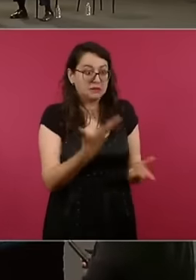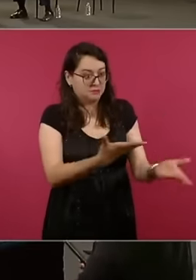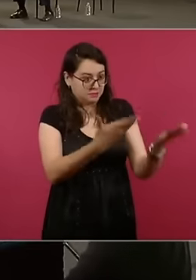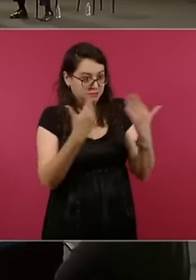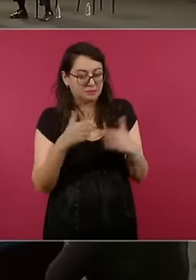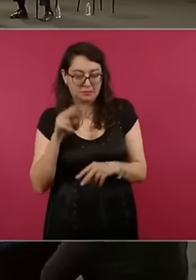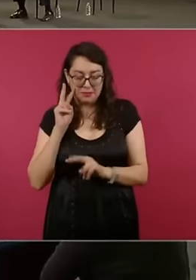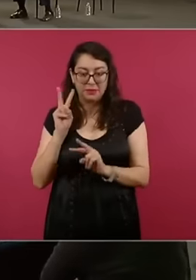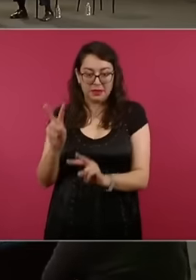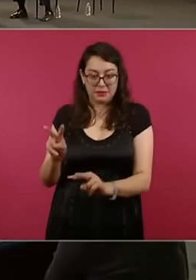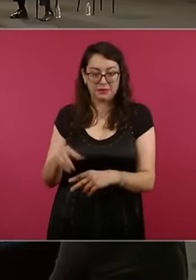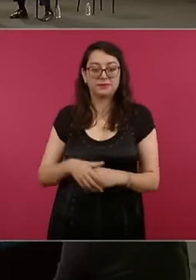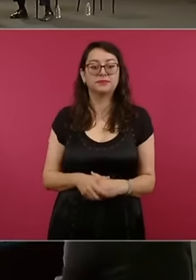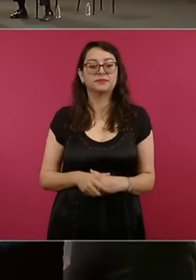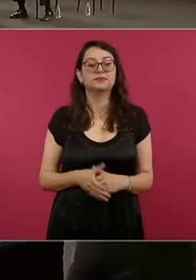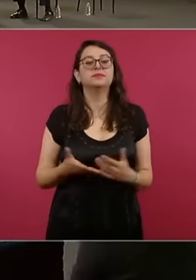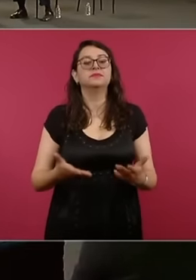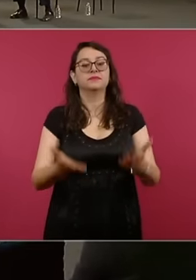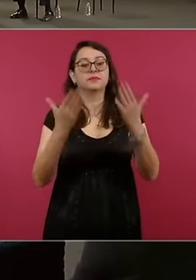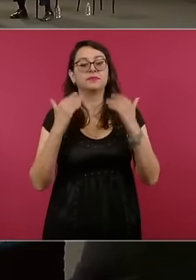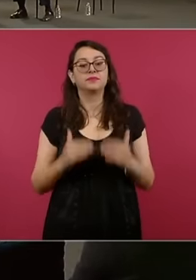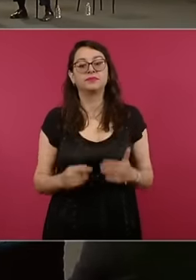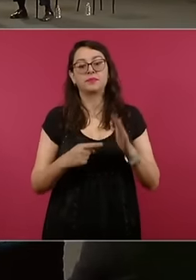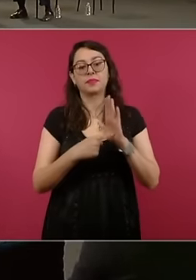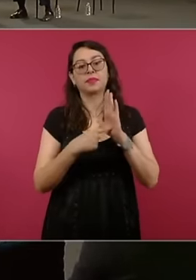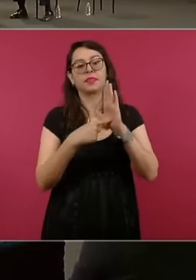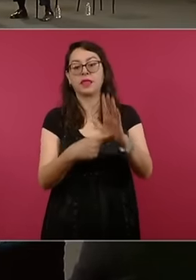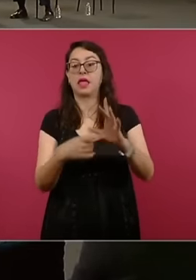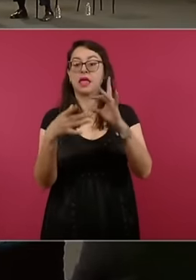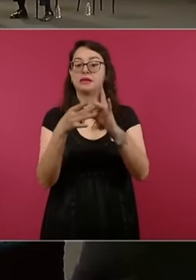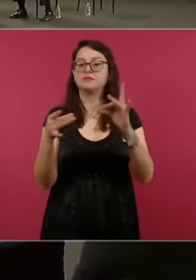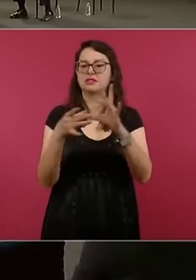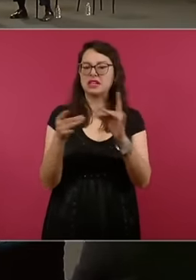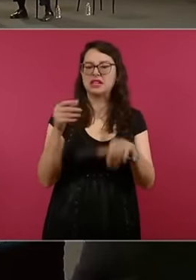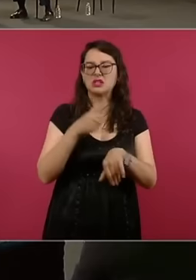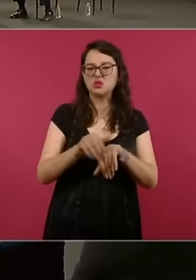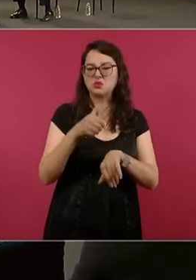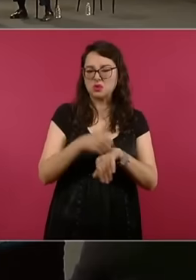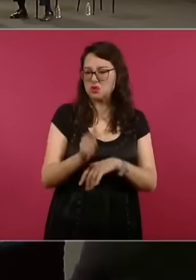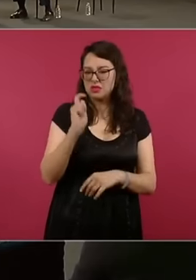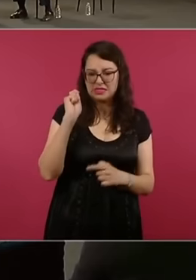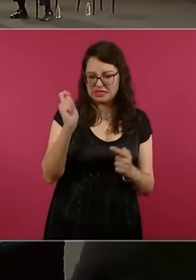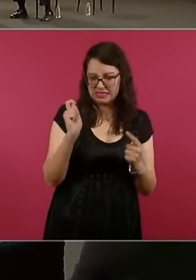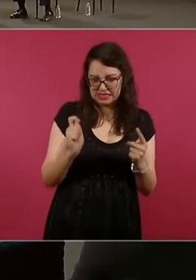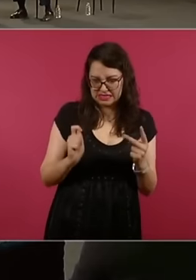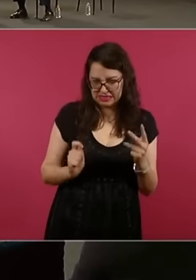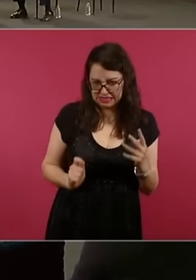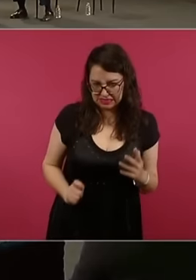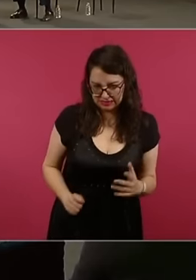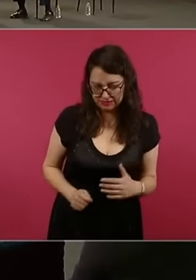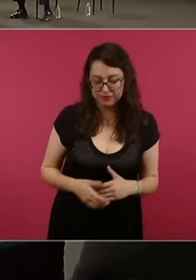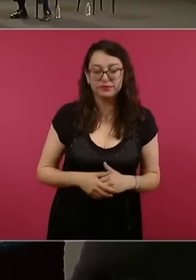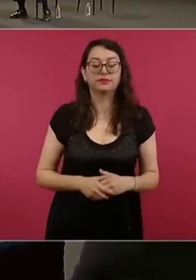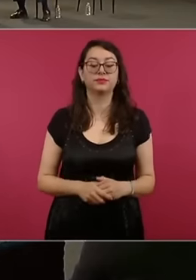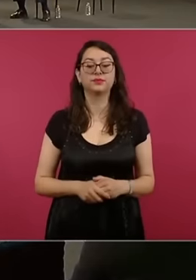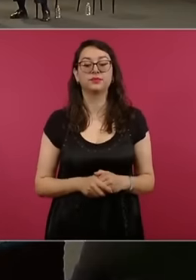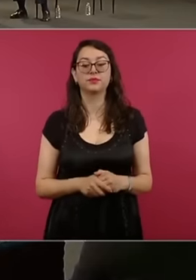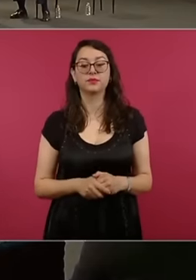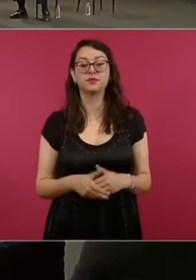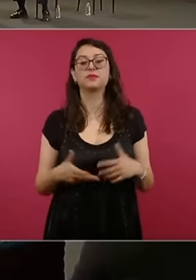this is the numerology that I wanted to narrate eh initially eh let's say historically Well yes the